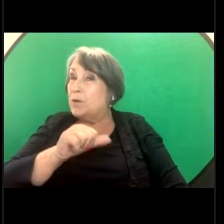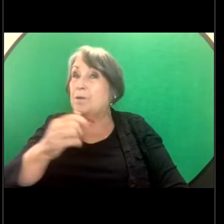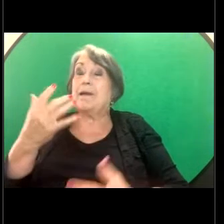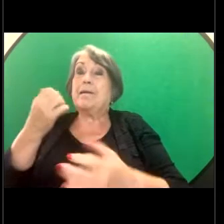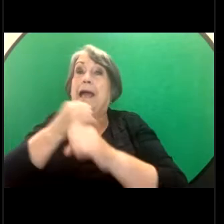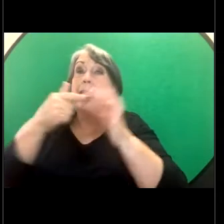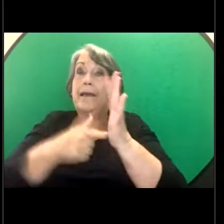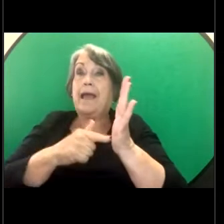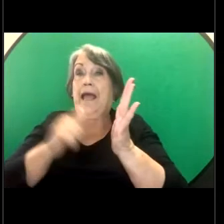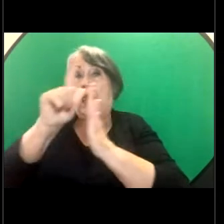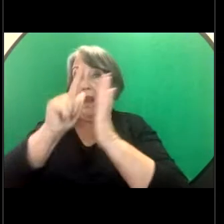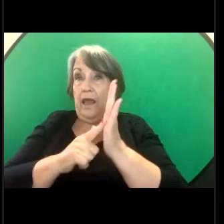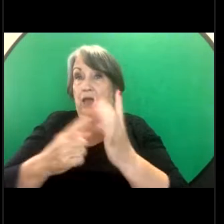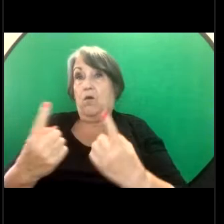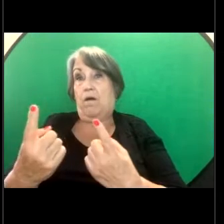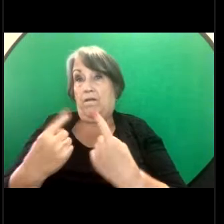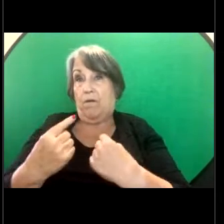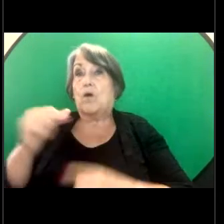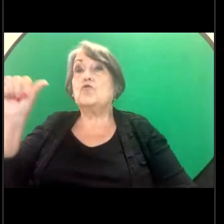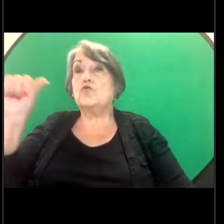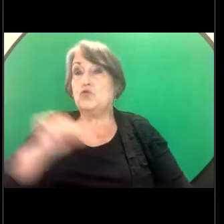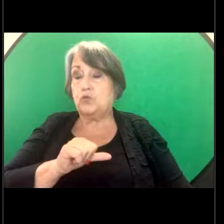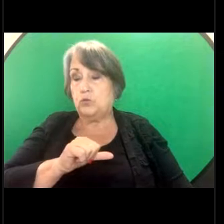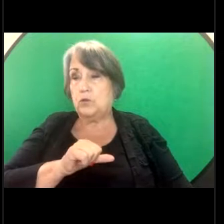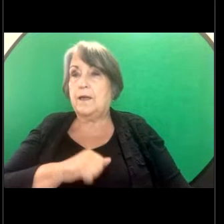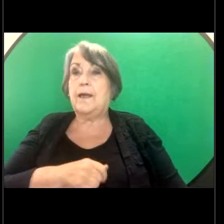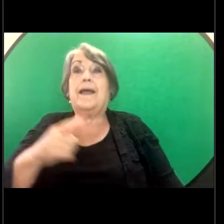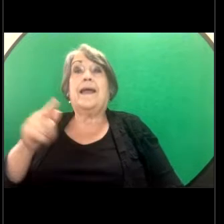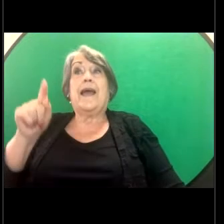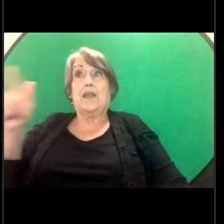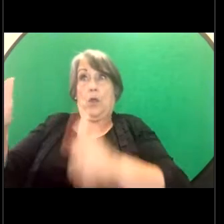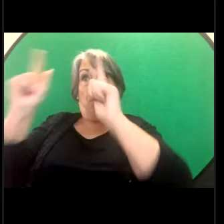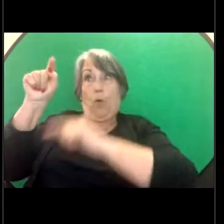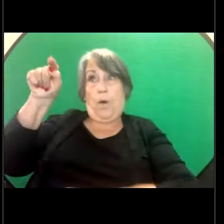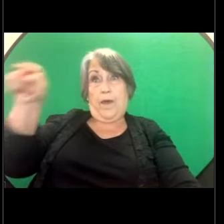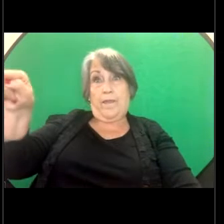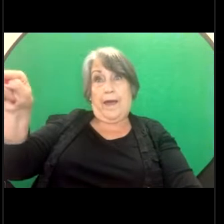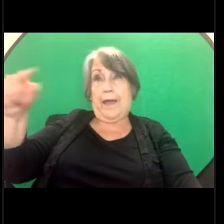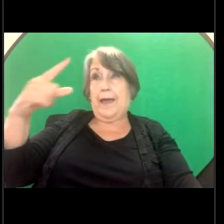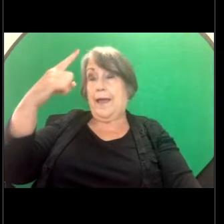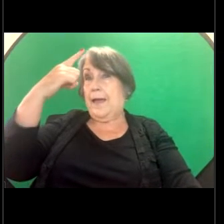and so unless the employer can show that they, either took reasonable steps